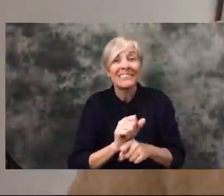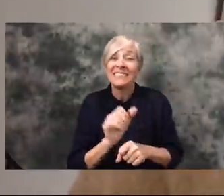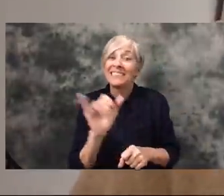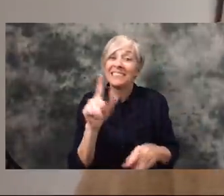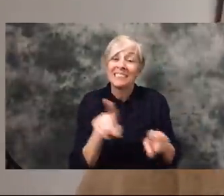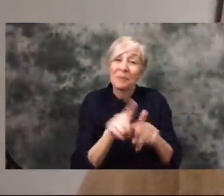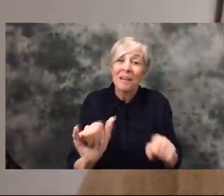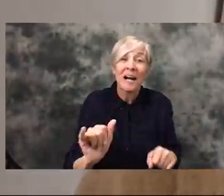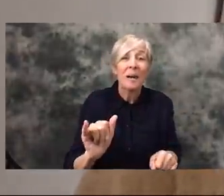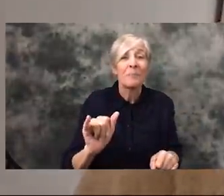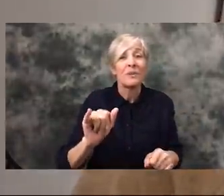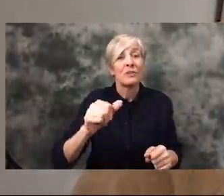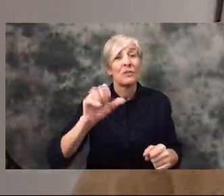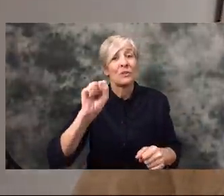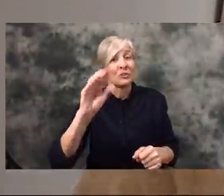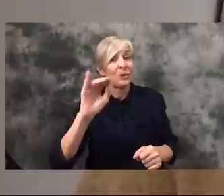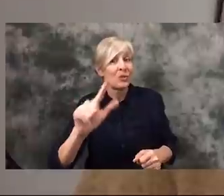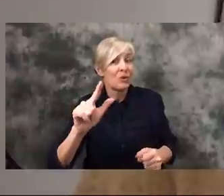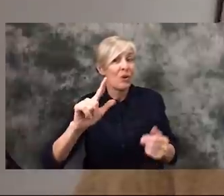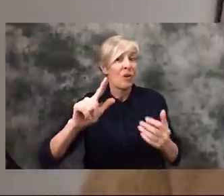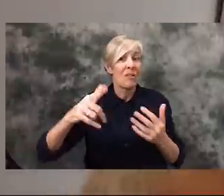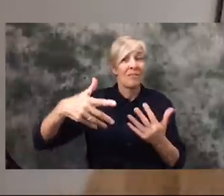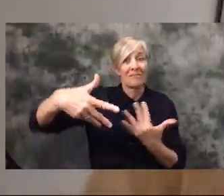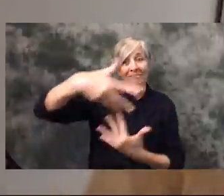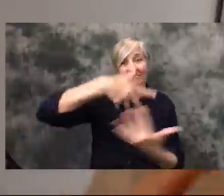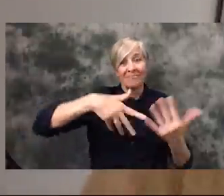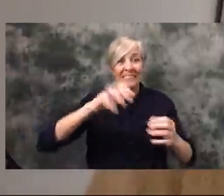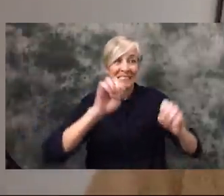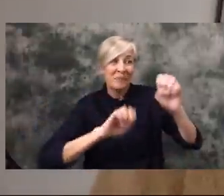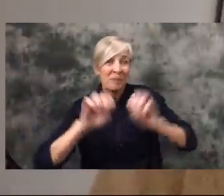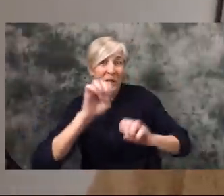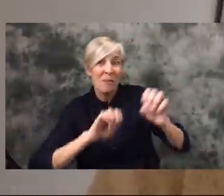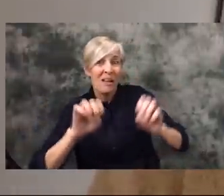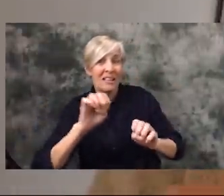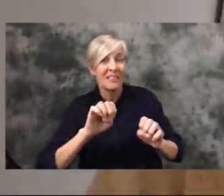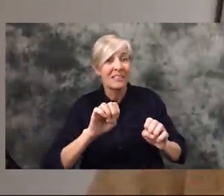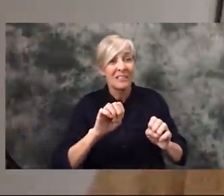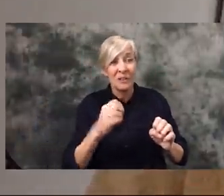interesting social experiment to see who really understands their role in society